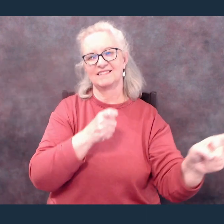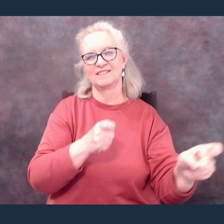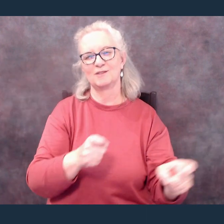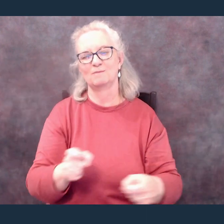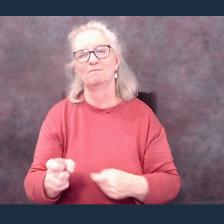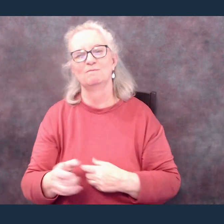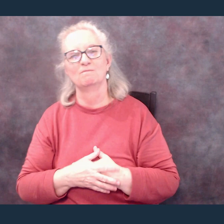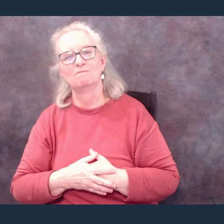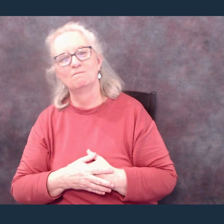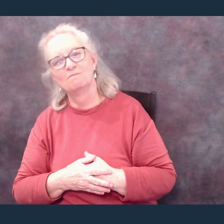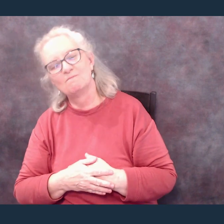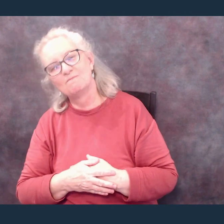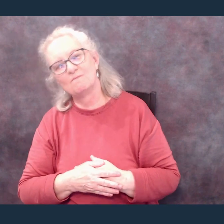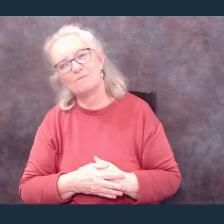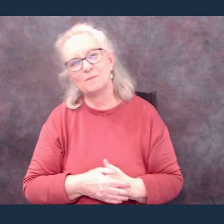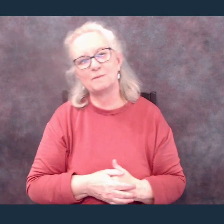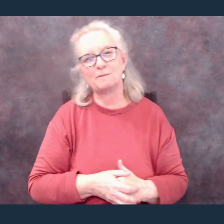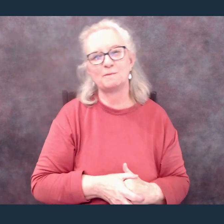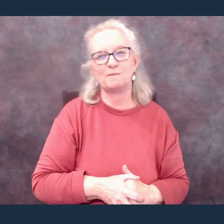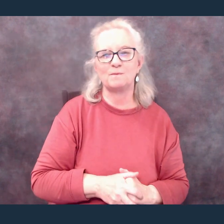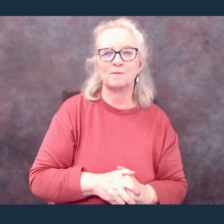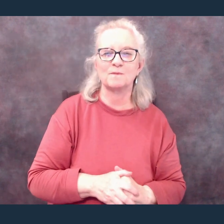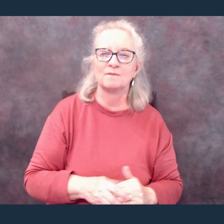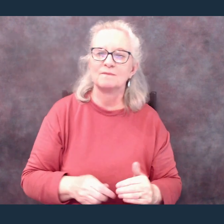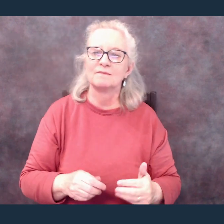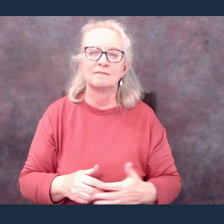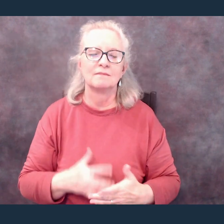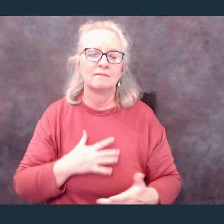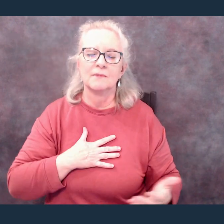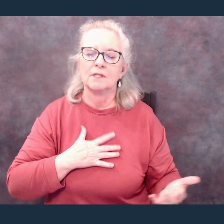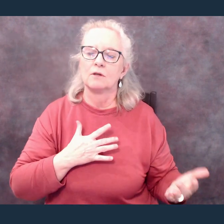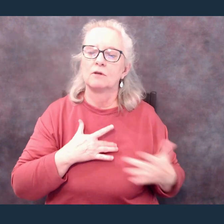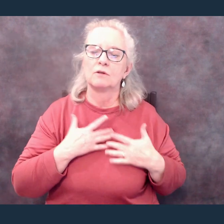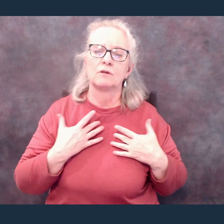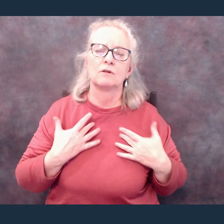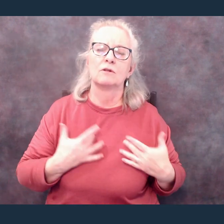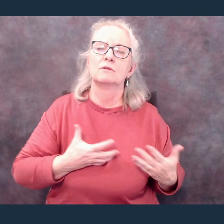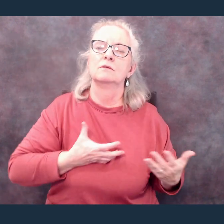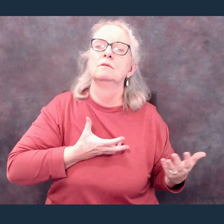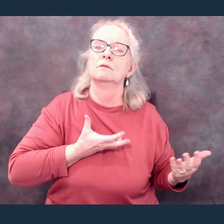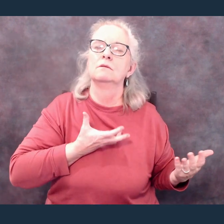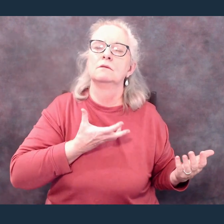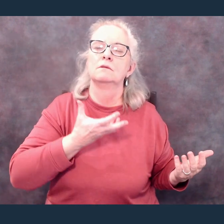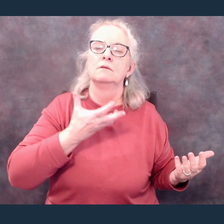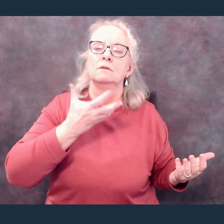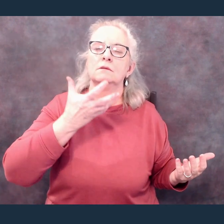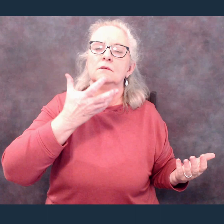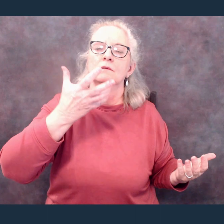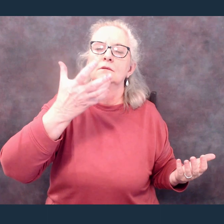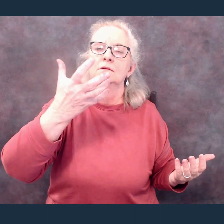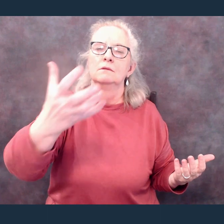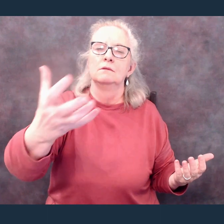My heart will sing No other Name